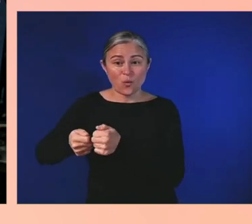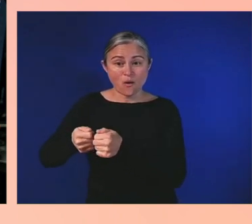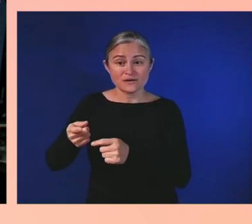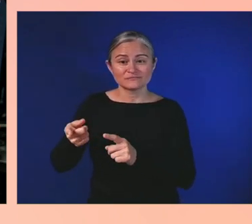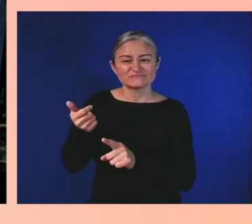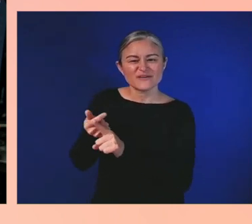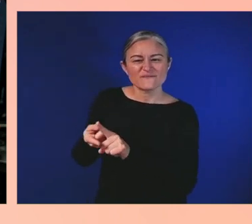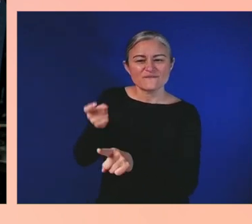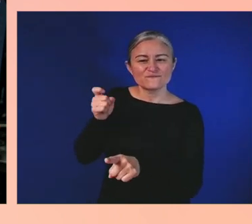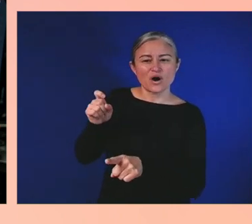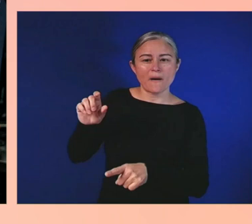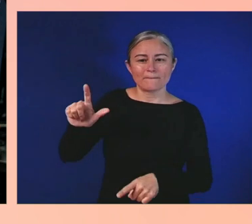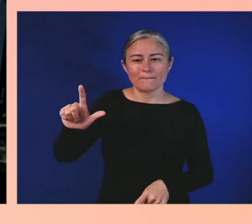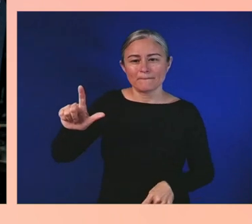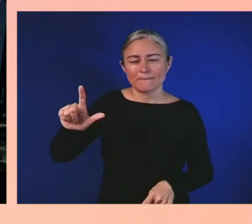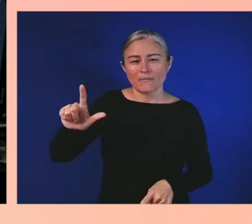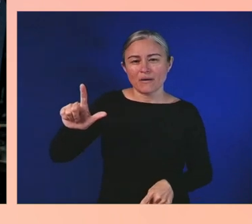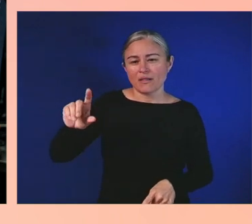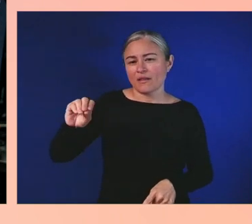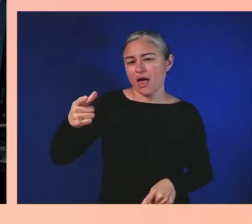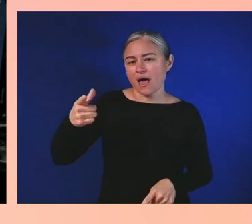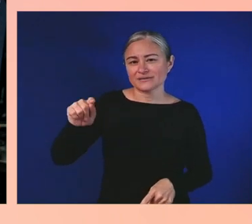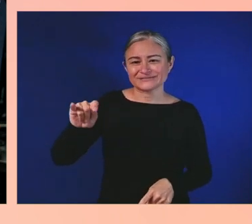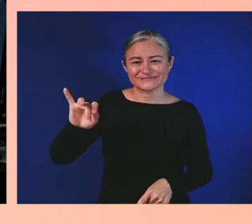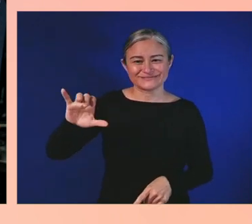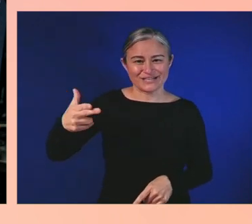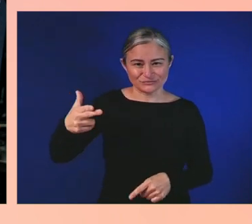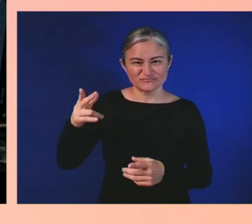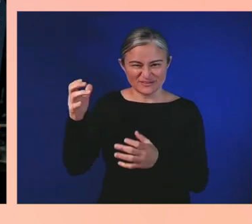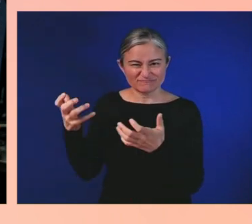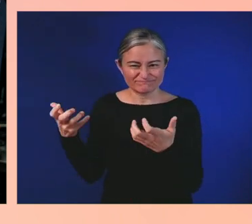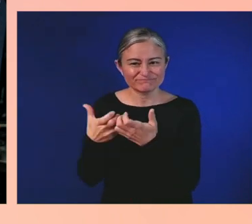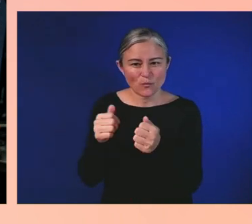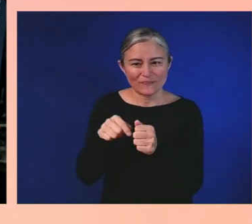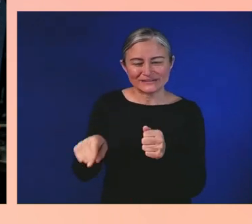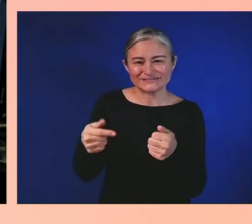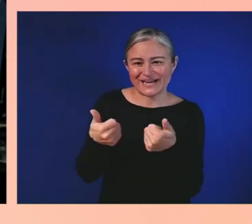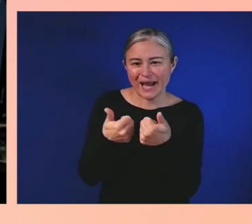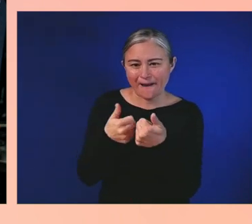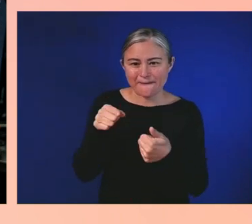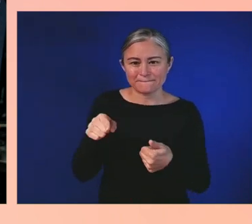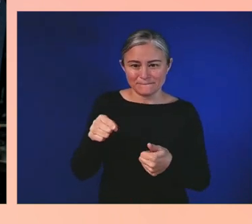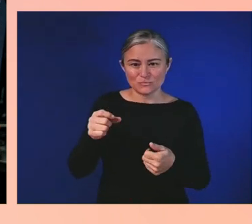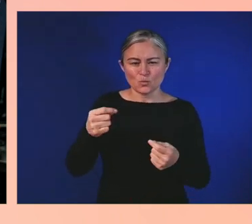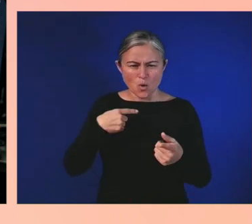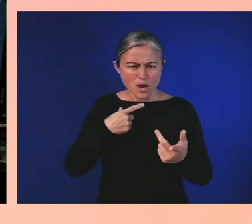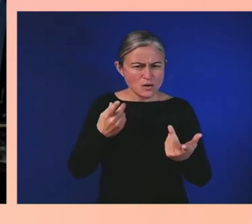They allow me to basically create a custom setup on this lap desk,